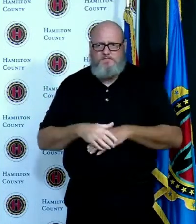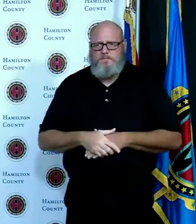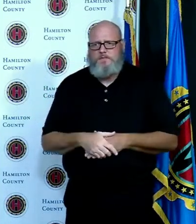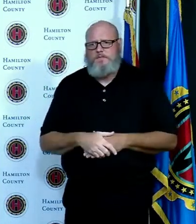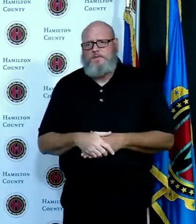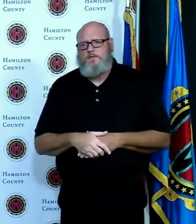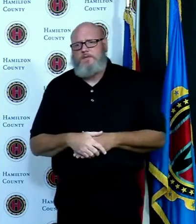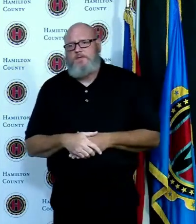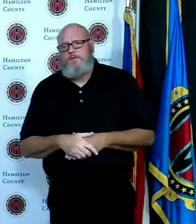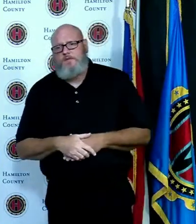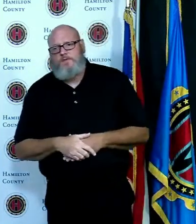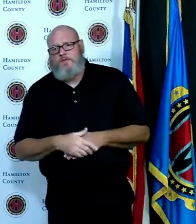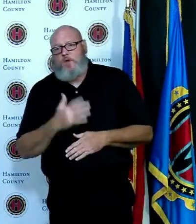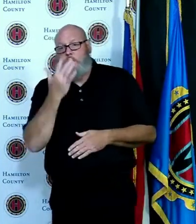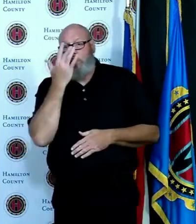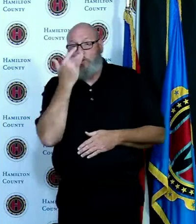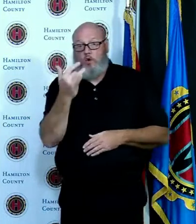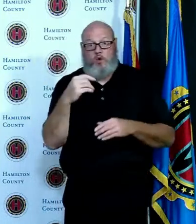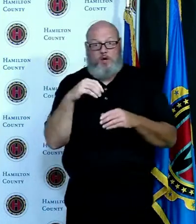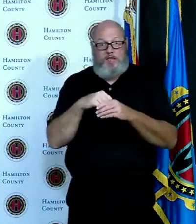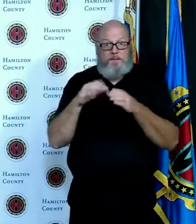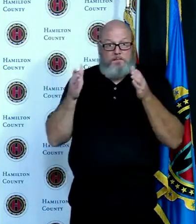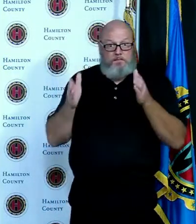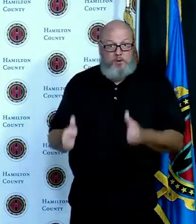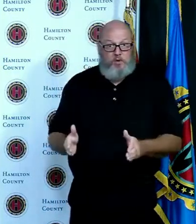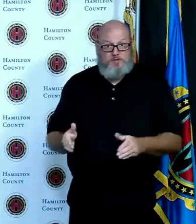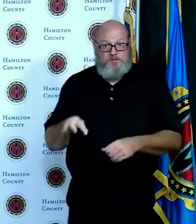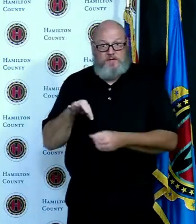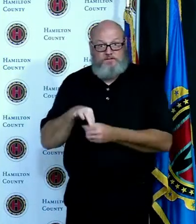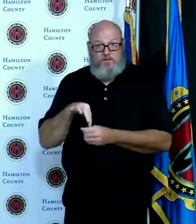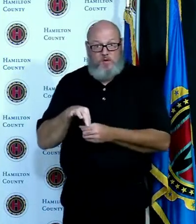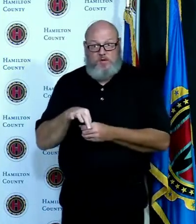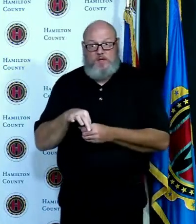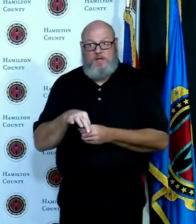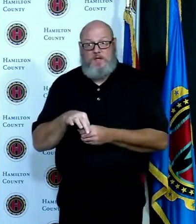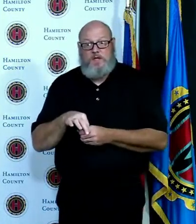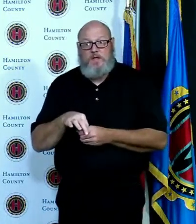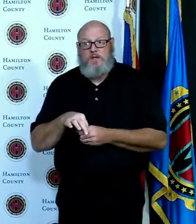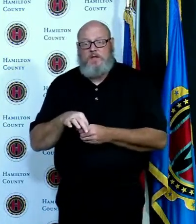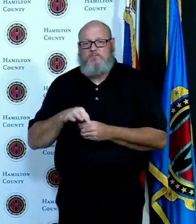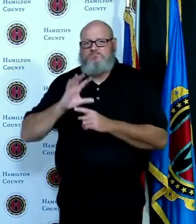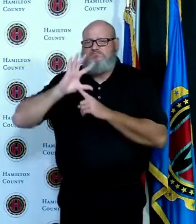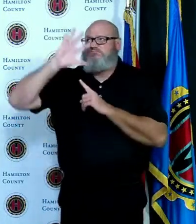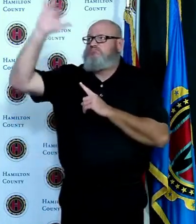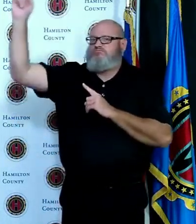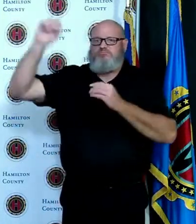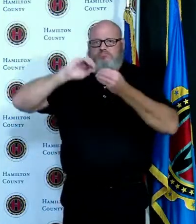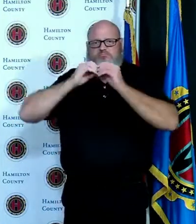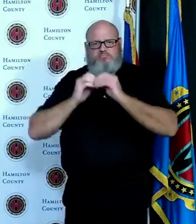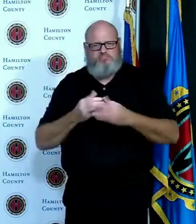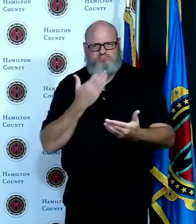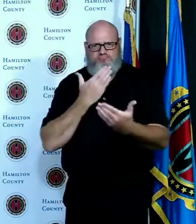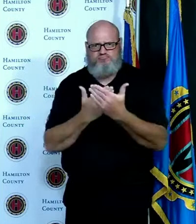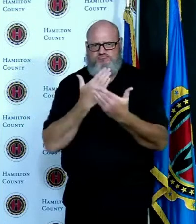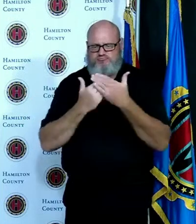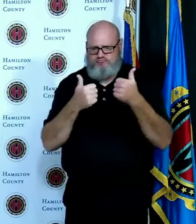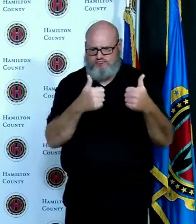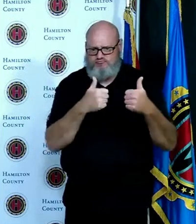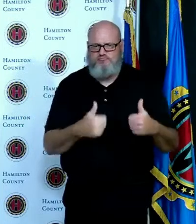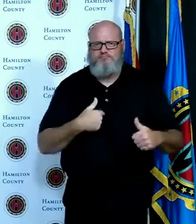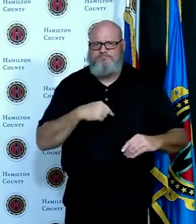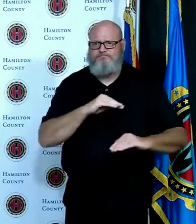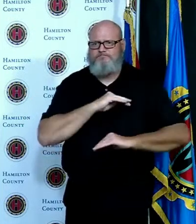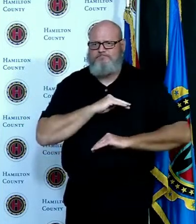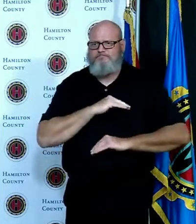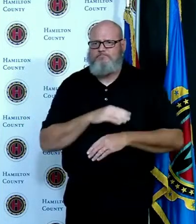records when it comes to in-person voting we have as of end of day yesterday over 57,000